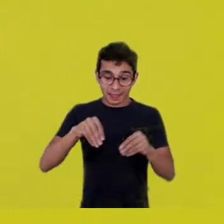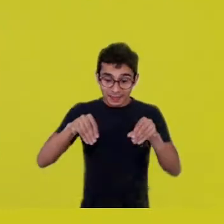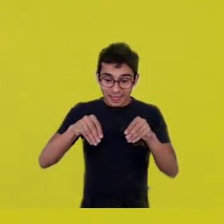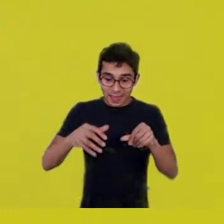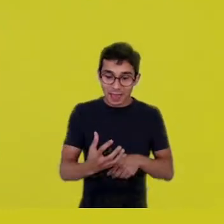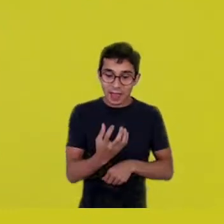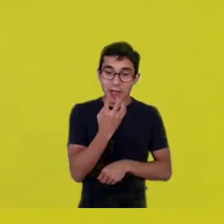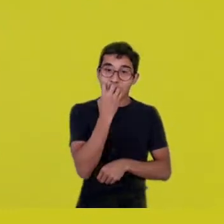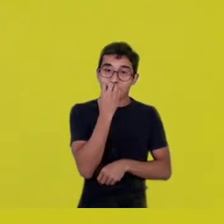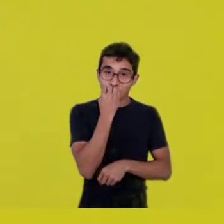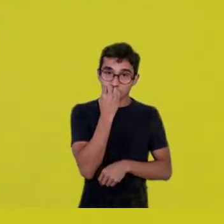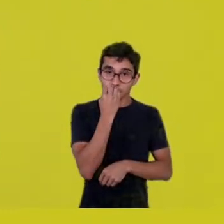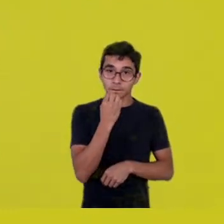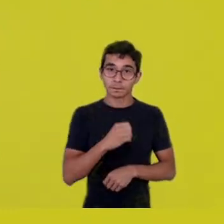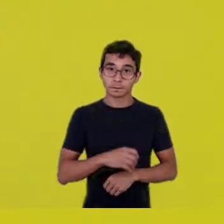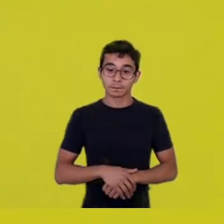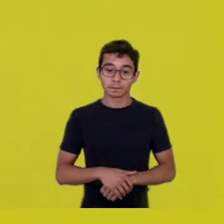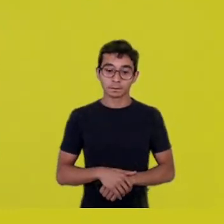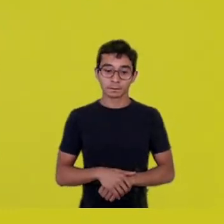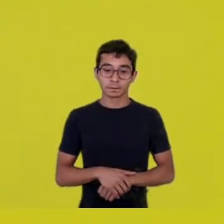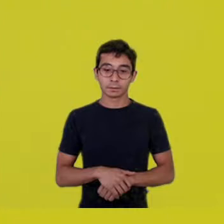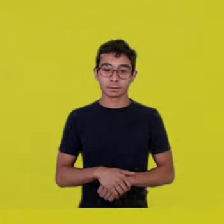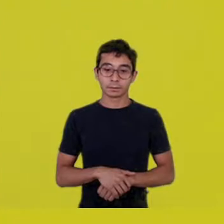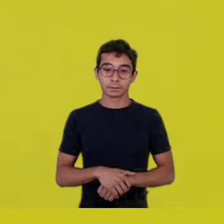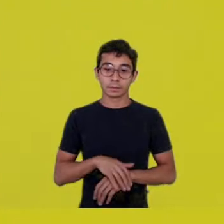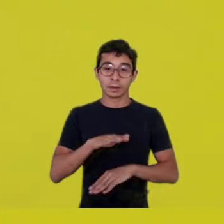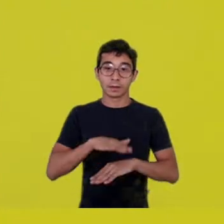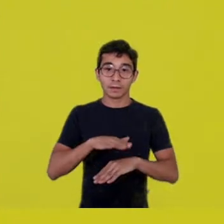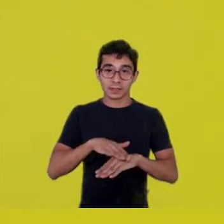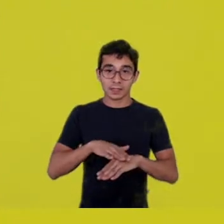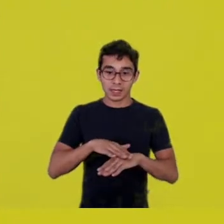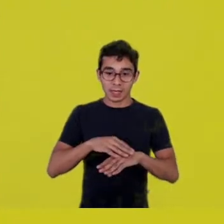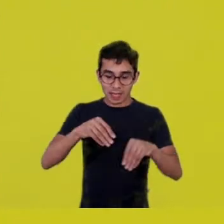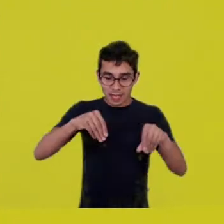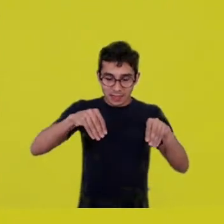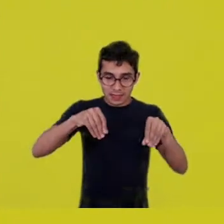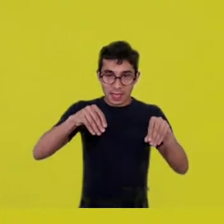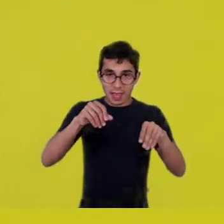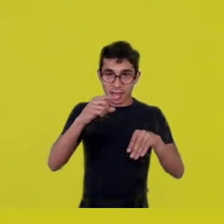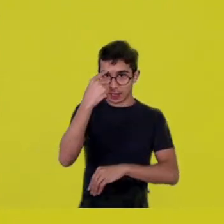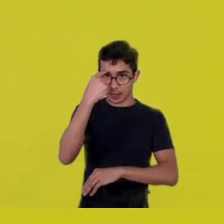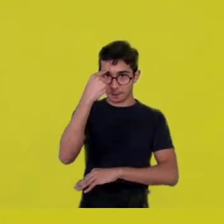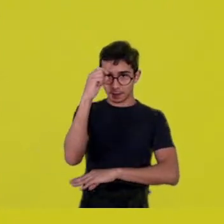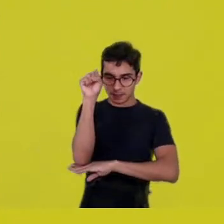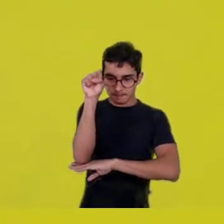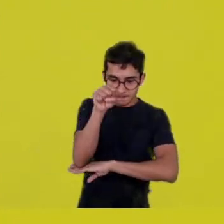This placing the head on the earth, chewing the earth, licking the earth,